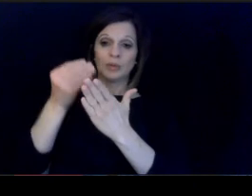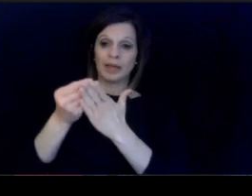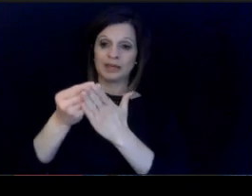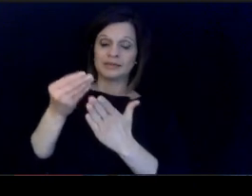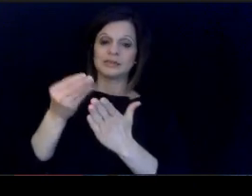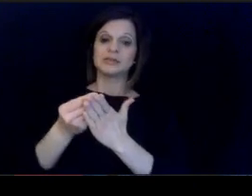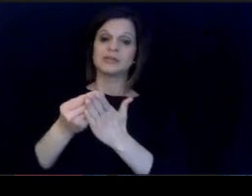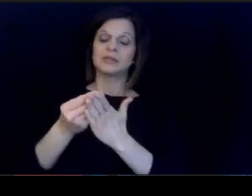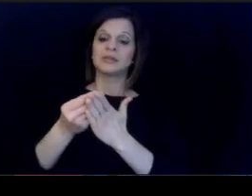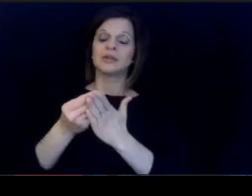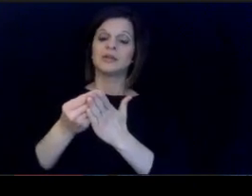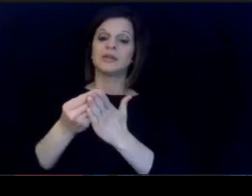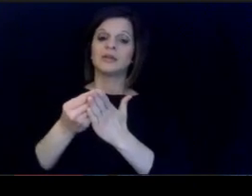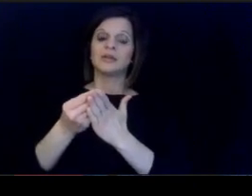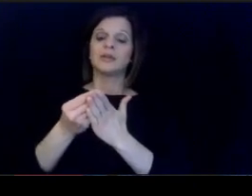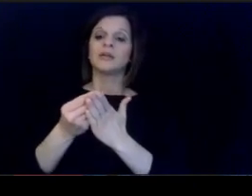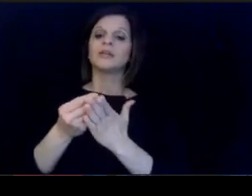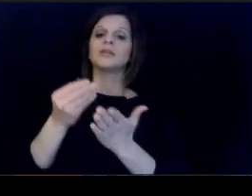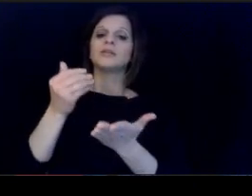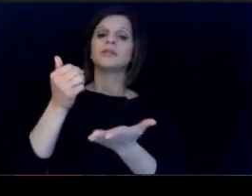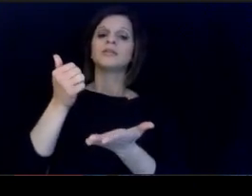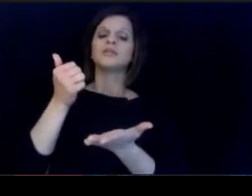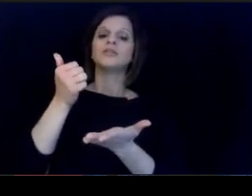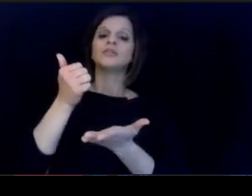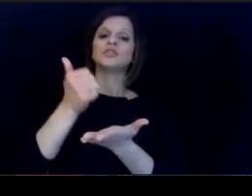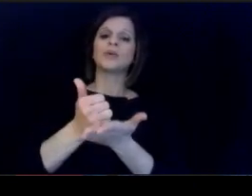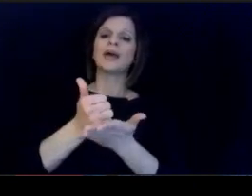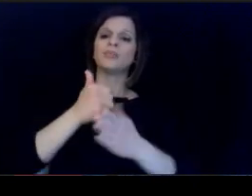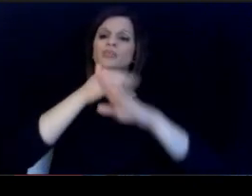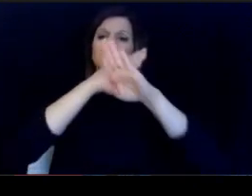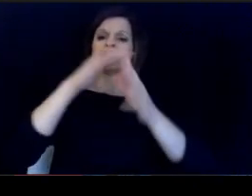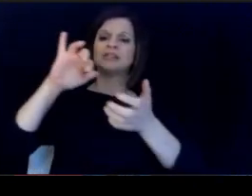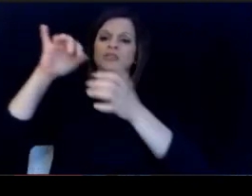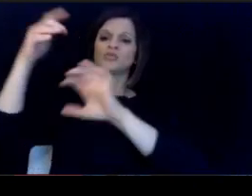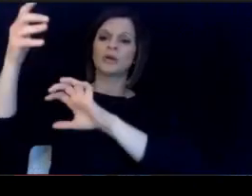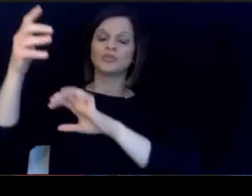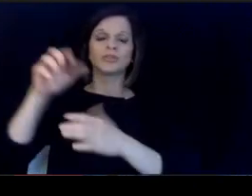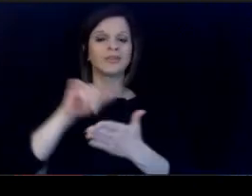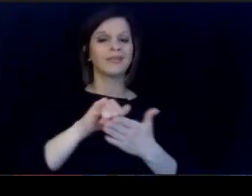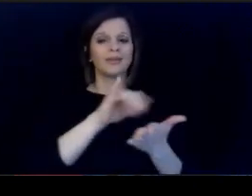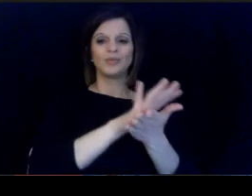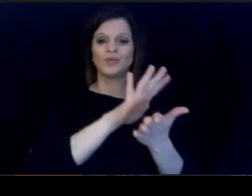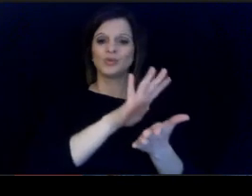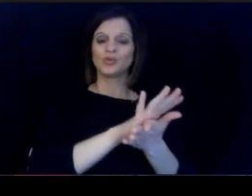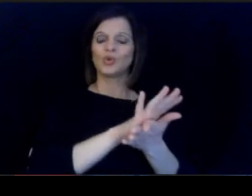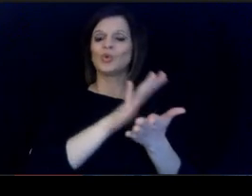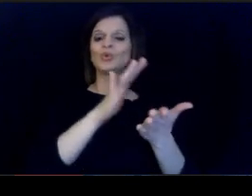to help offset some of the disruption that our schools. and educators and communities have experienced in the course of.